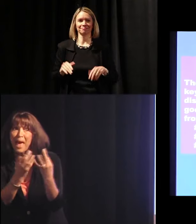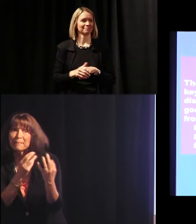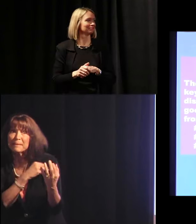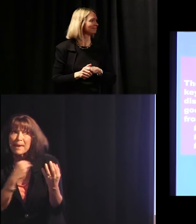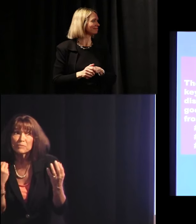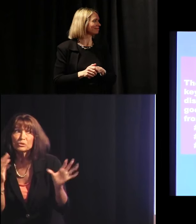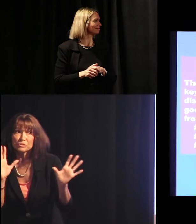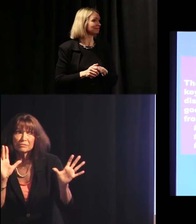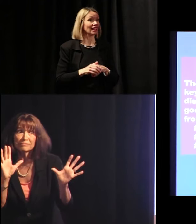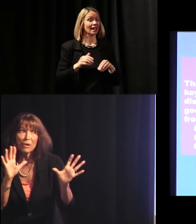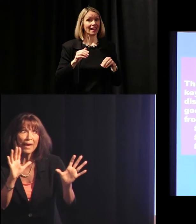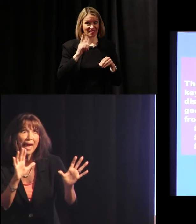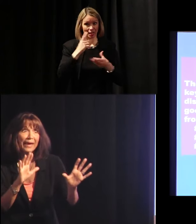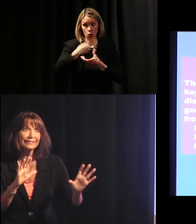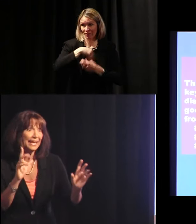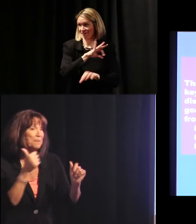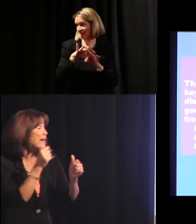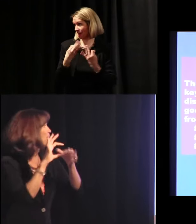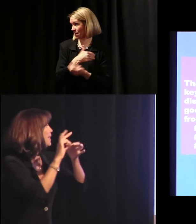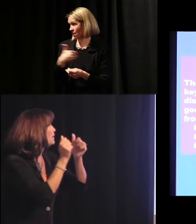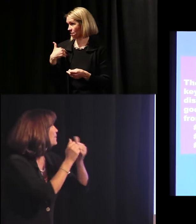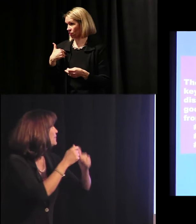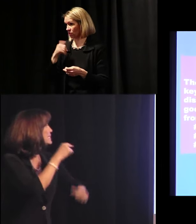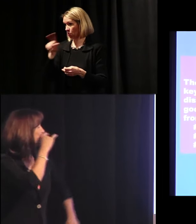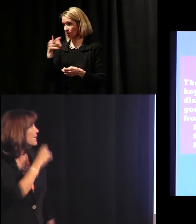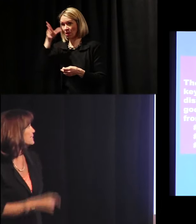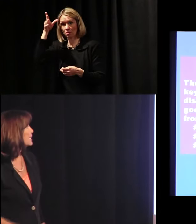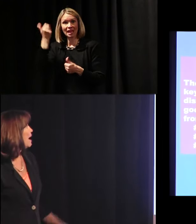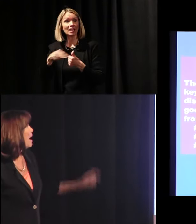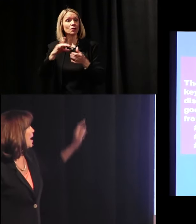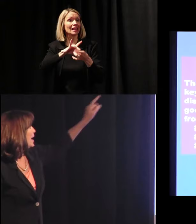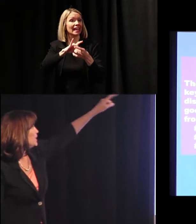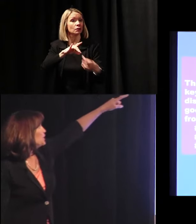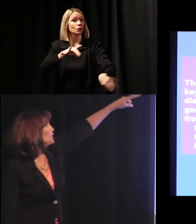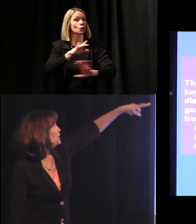family members, okay. Anybody related with these kids.